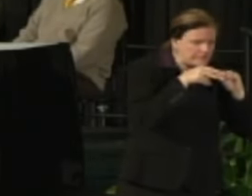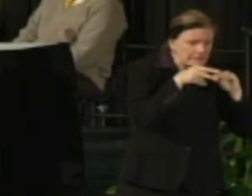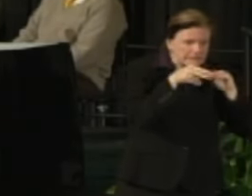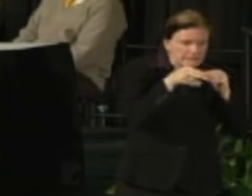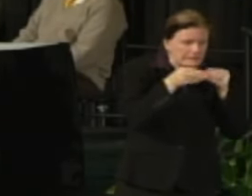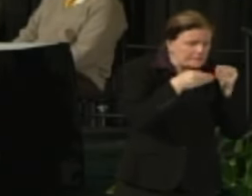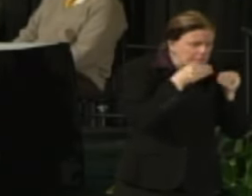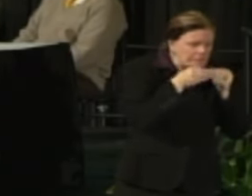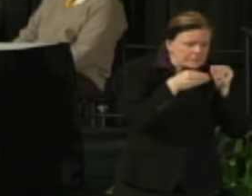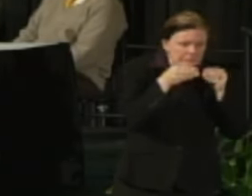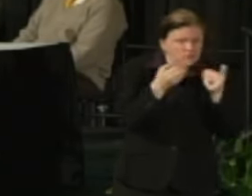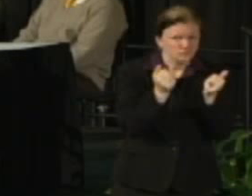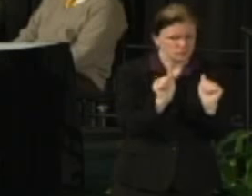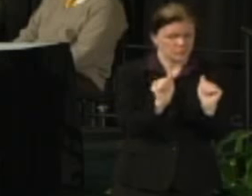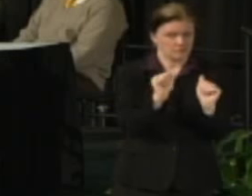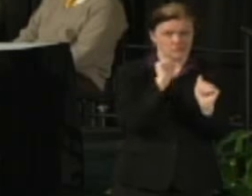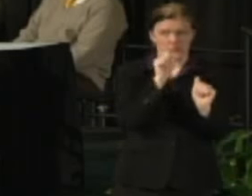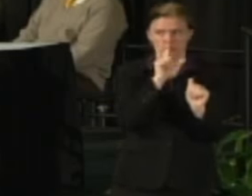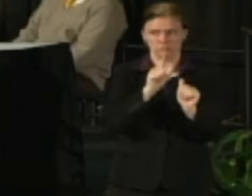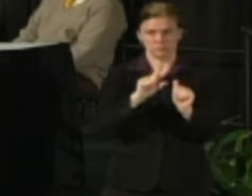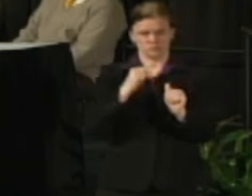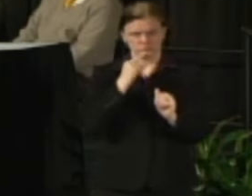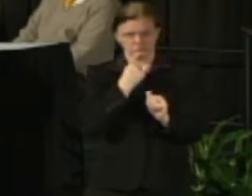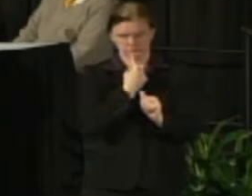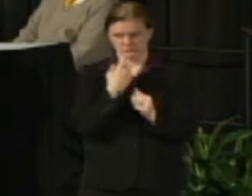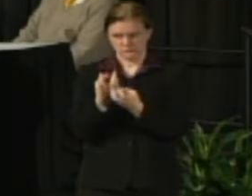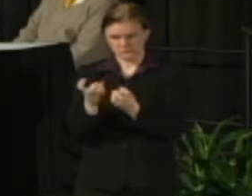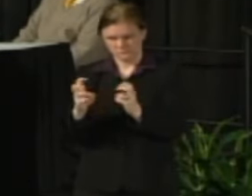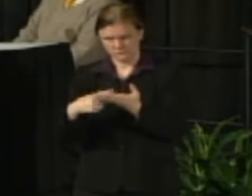about what's going to happen with faculty and staff regarding layoffs,